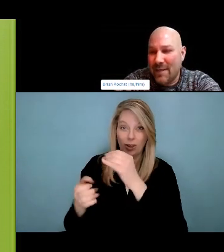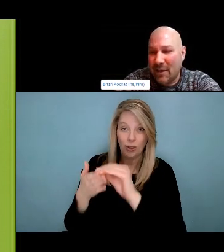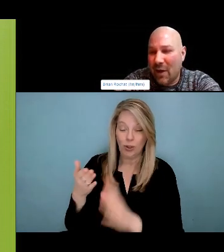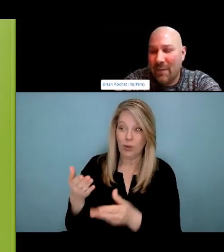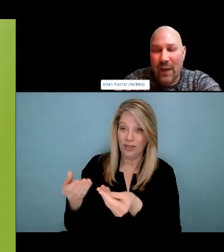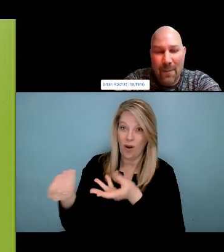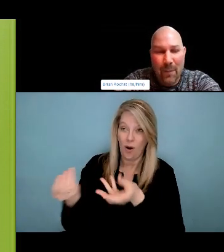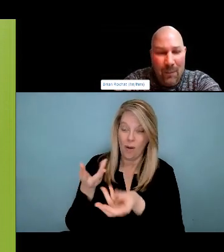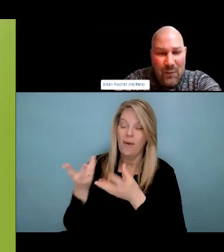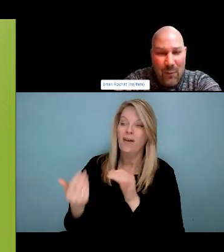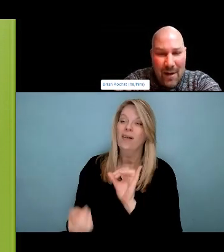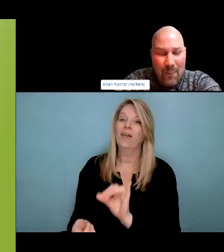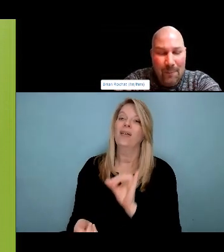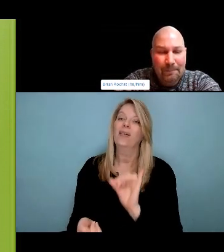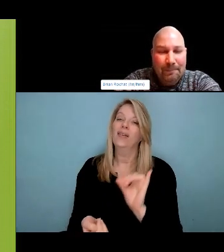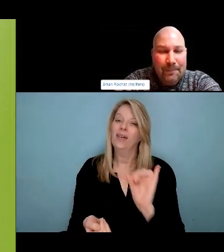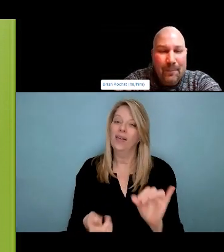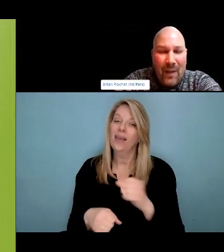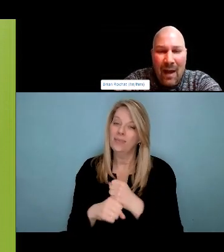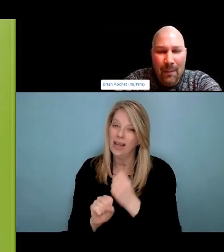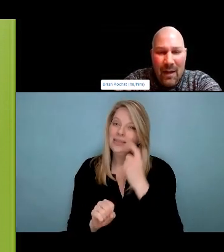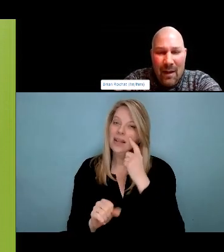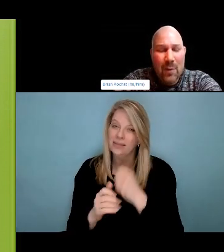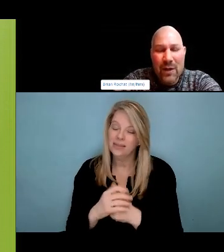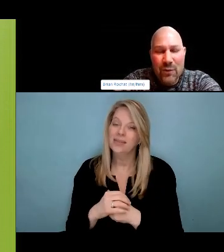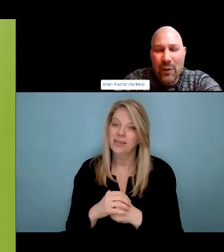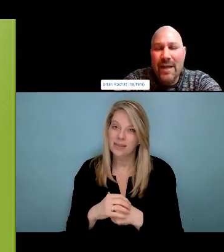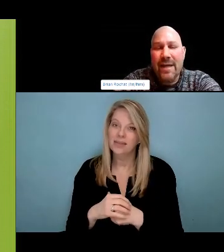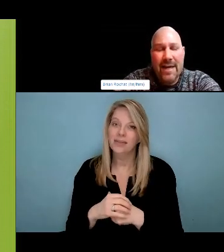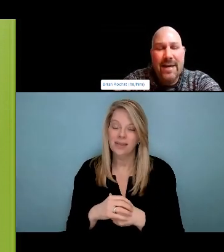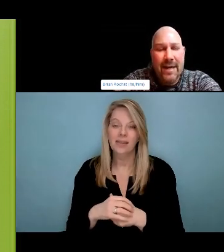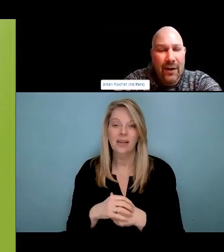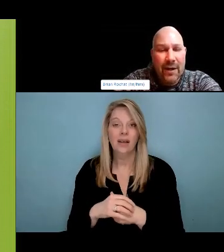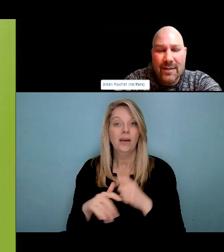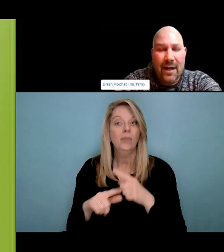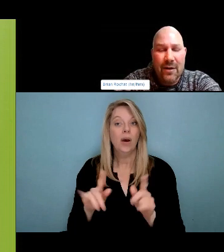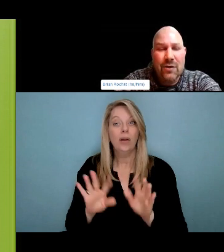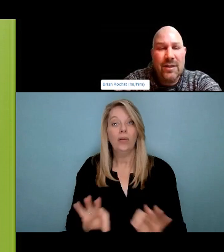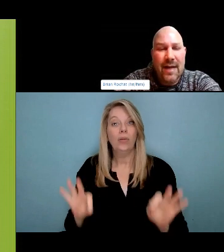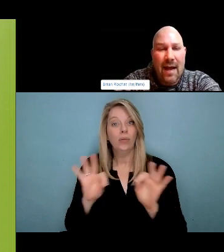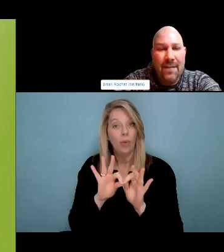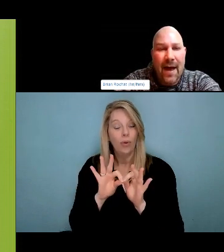life. When people give us a hard time, they think